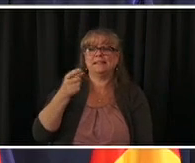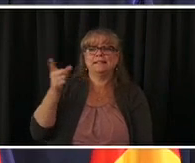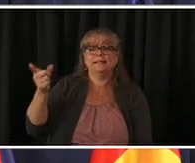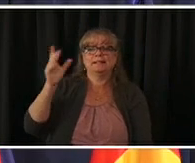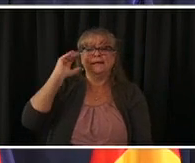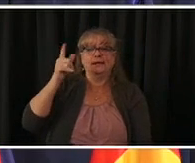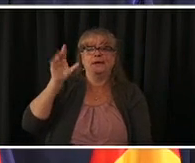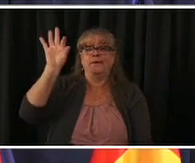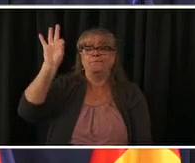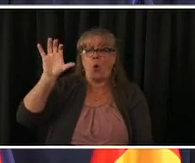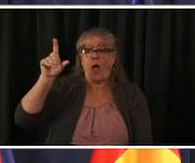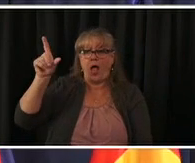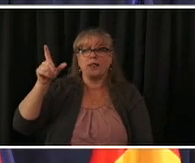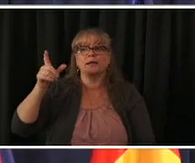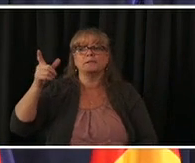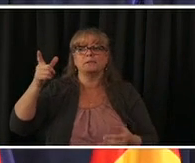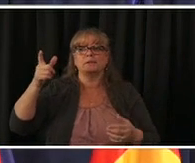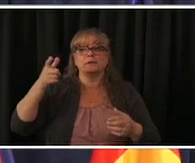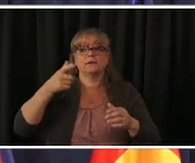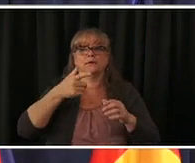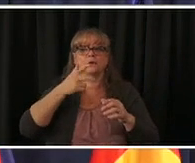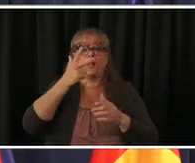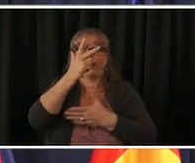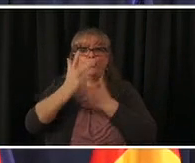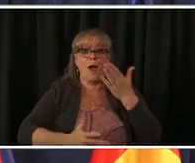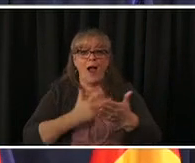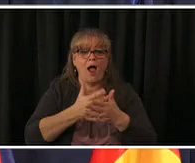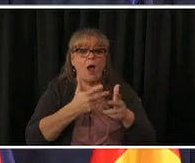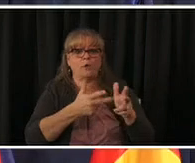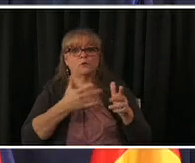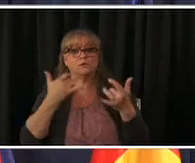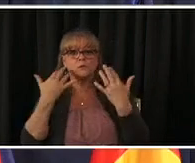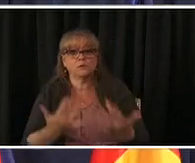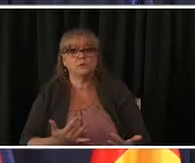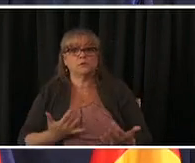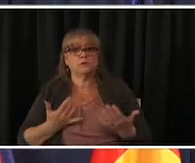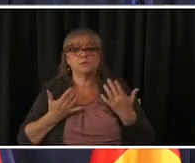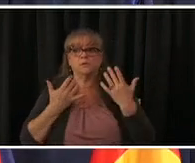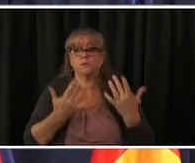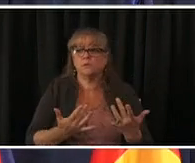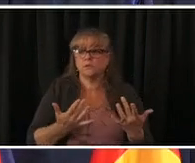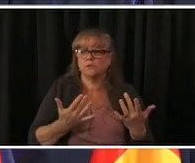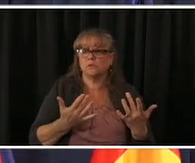for a vaccine i'm wondering what you understand to be the issue at dick's sporting goods park and